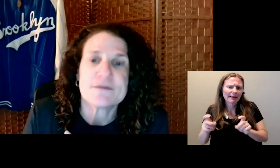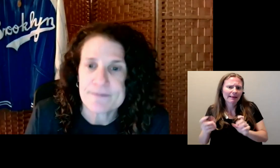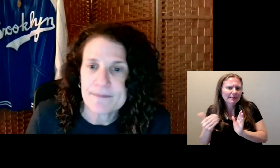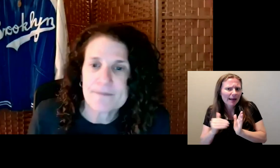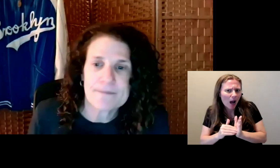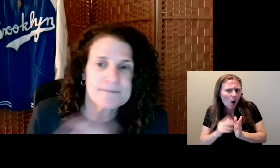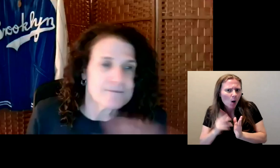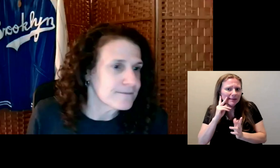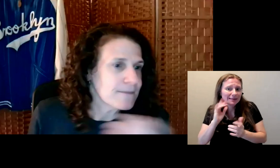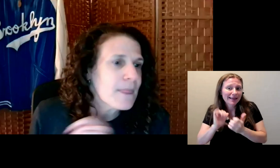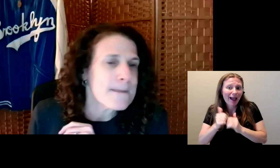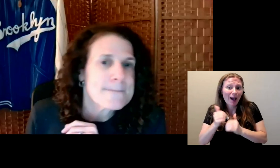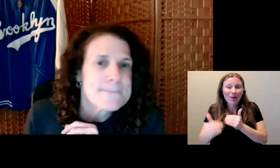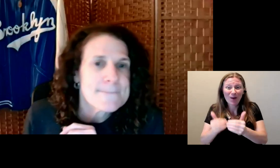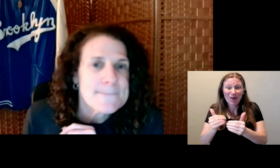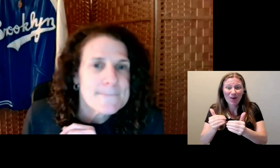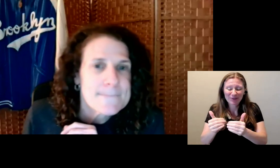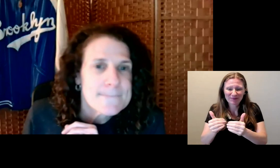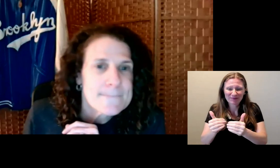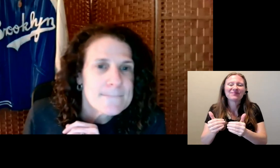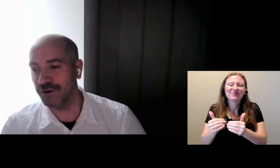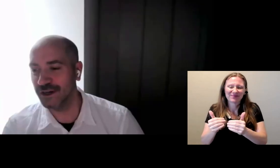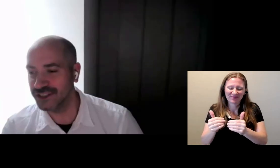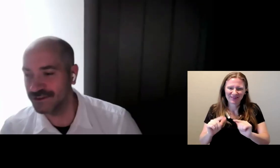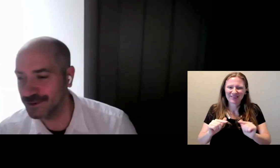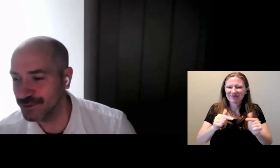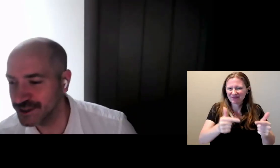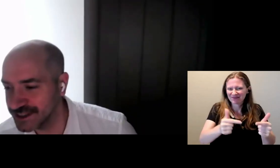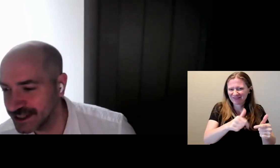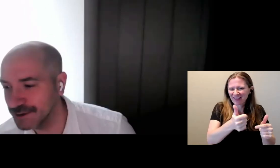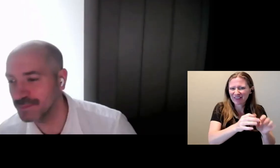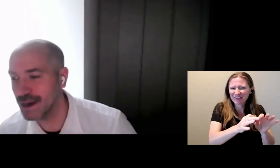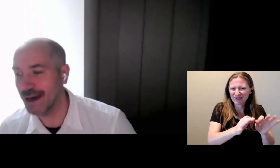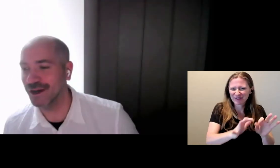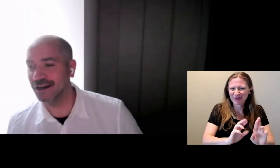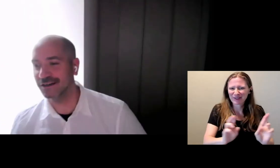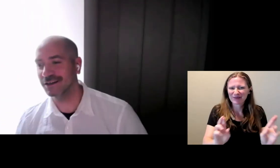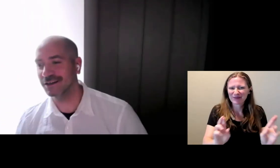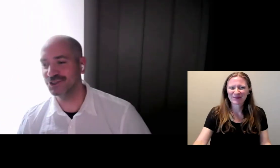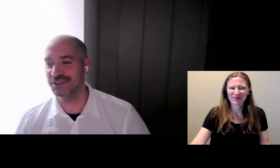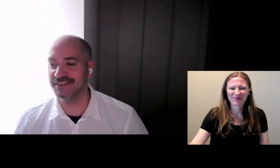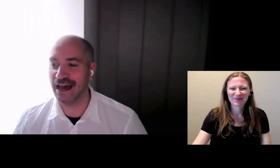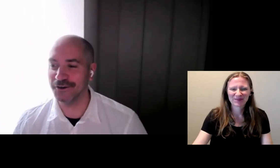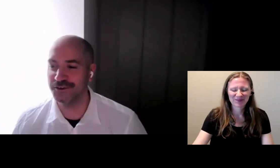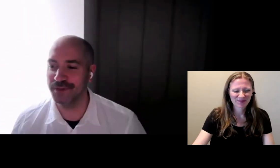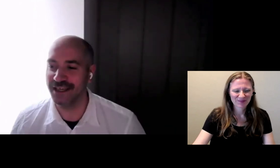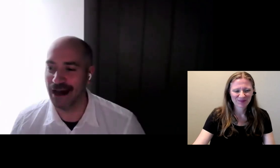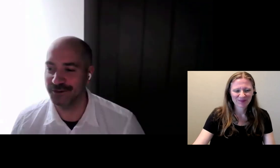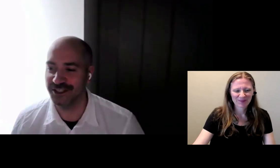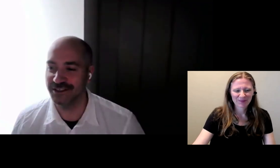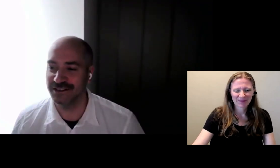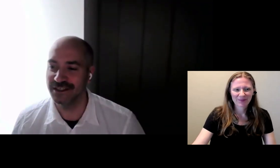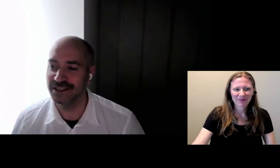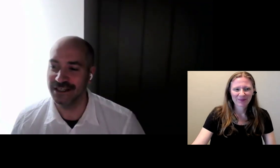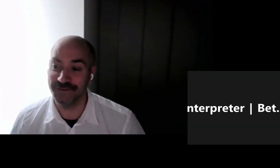And we have a question from Christina Babcock. Should a sound be captioned?